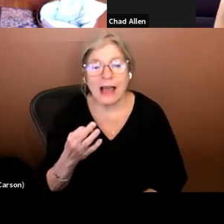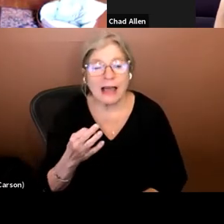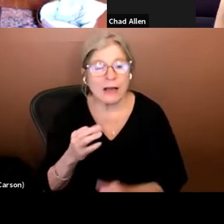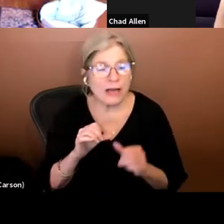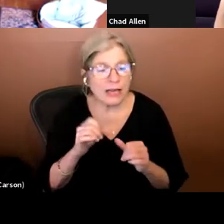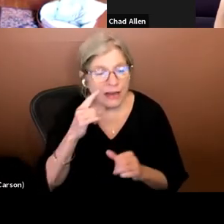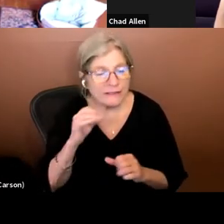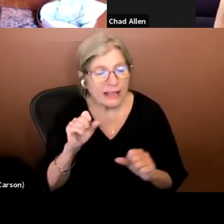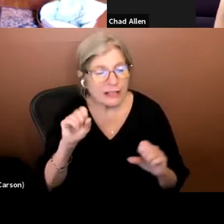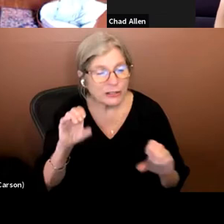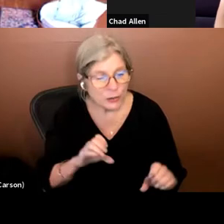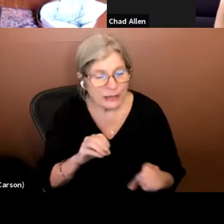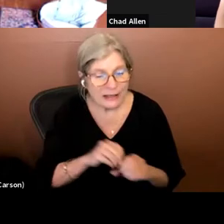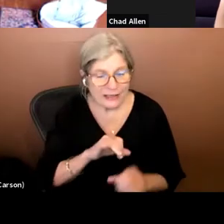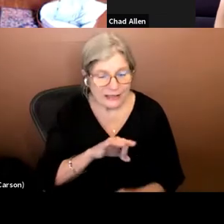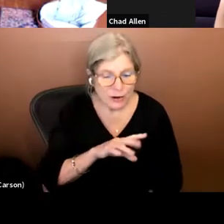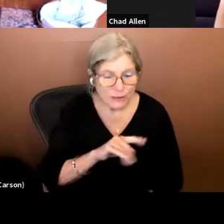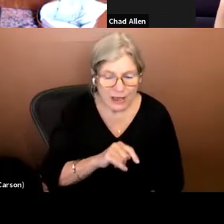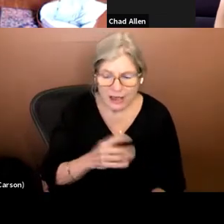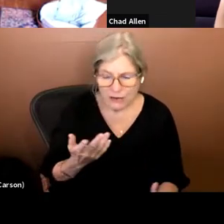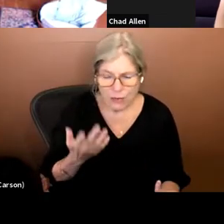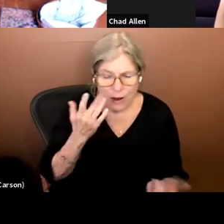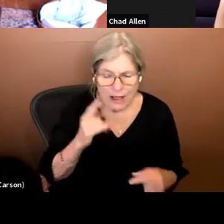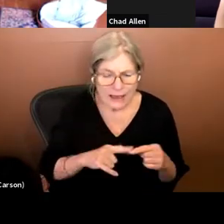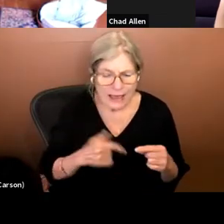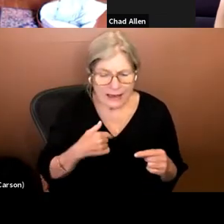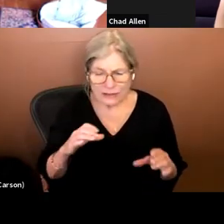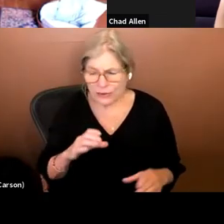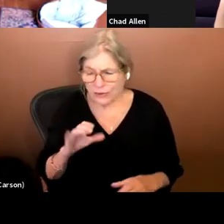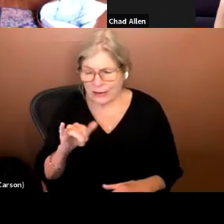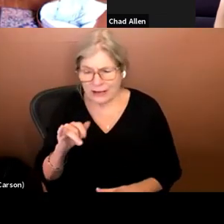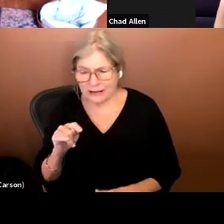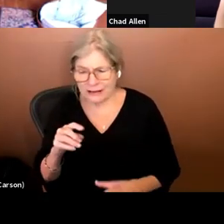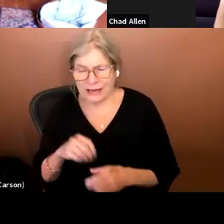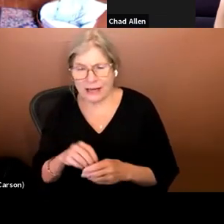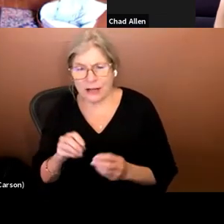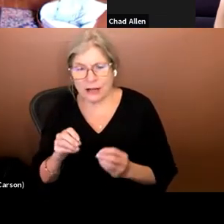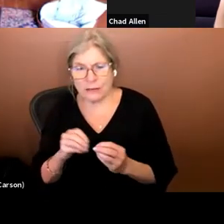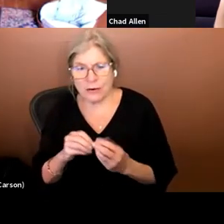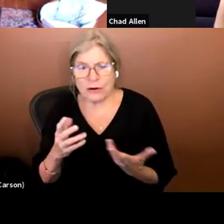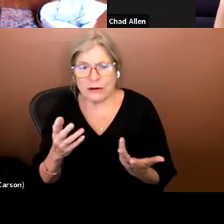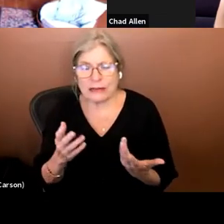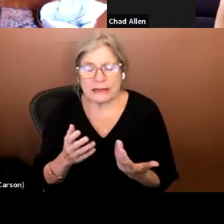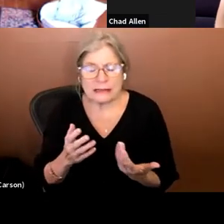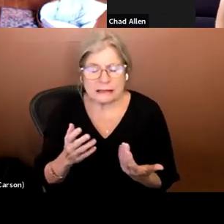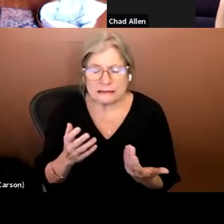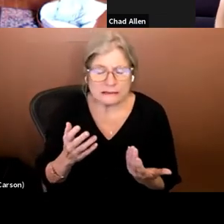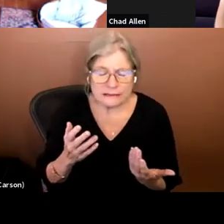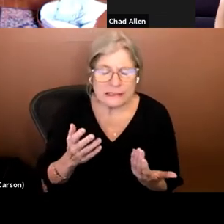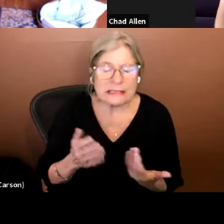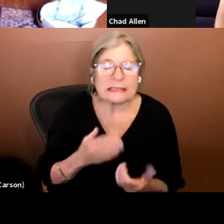format, what's to say it can't be done in a more readily available way like an audio drama?